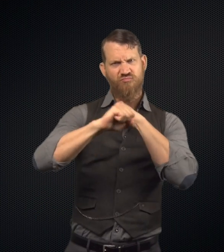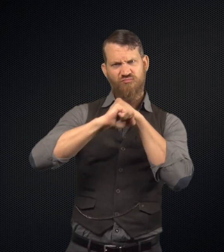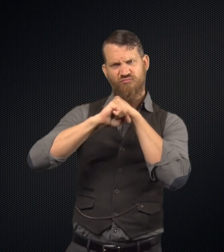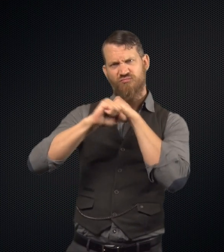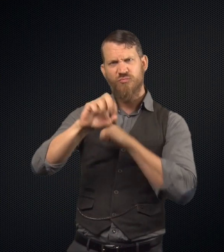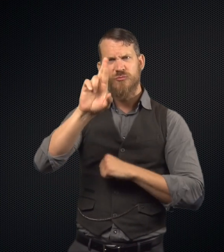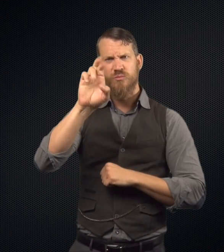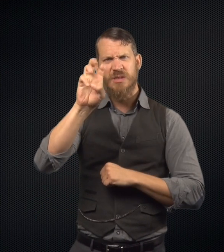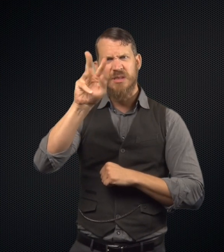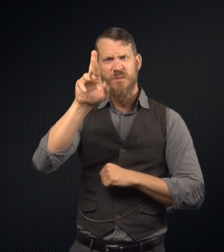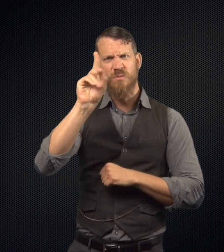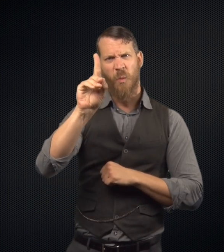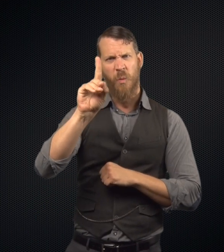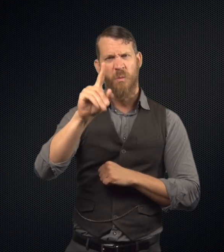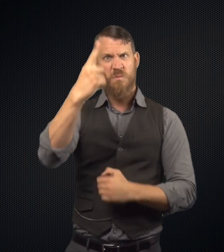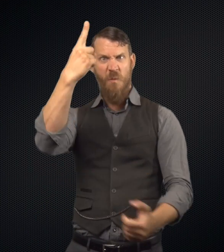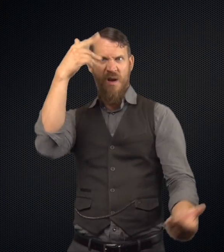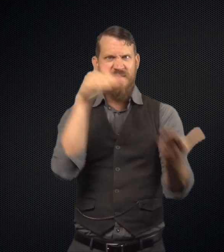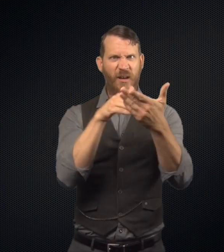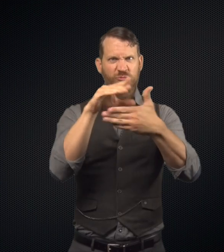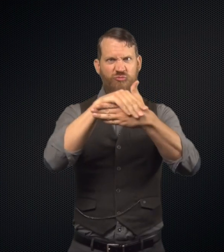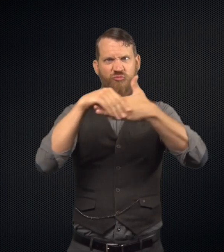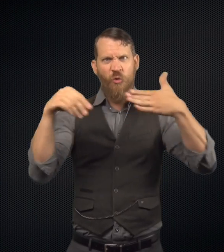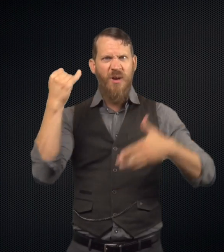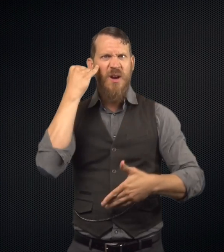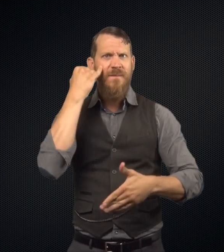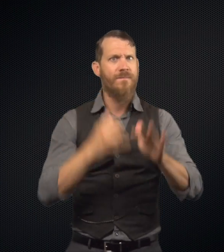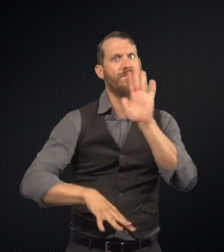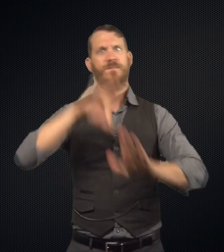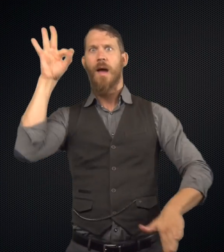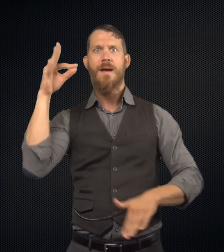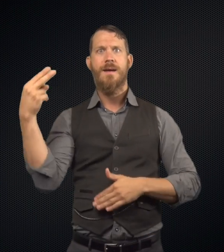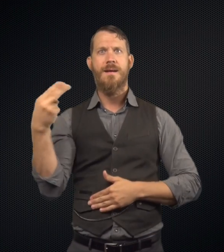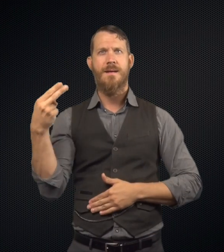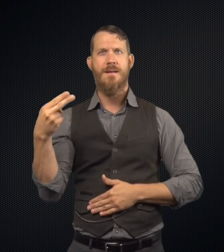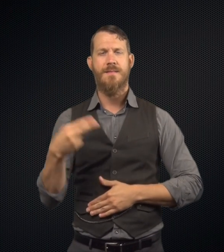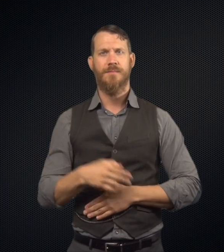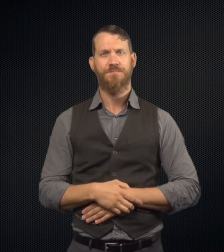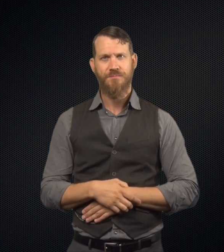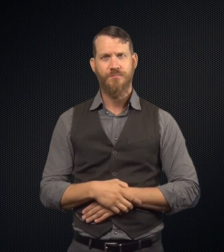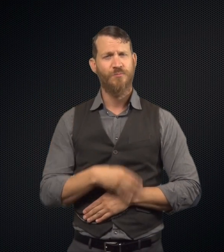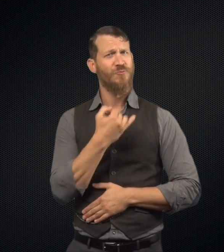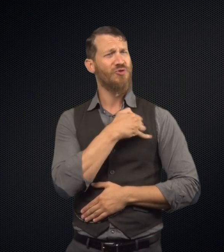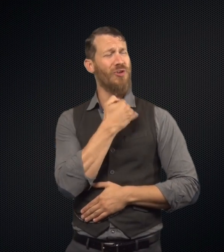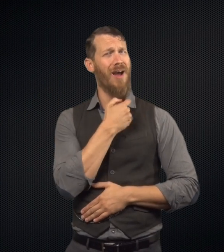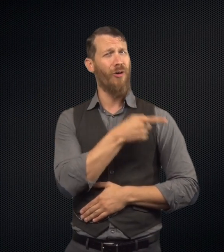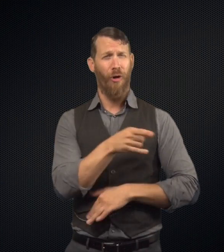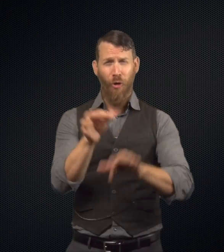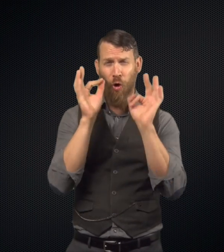The police have advertised a reward of one thousand dollars for the apprehension of Mr. Hyde.